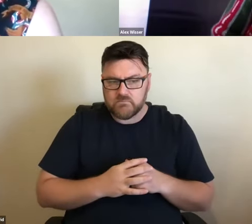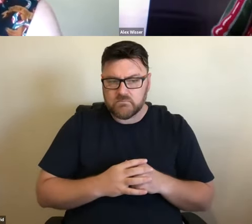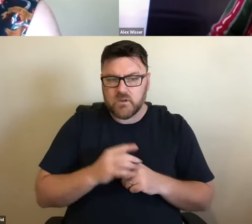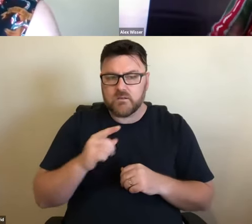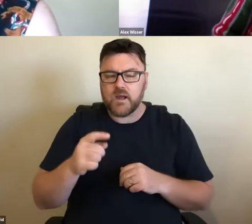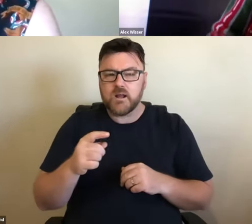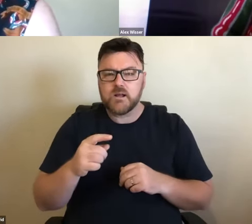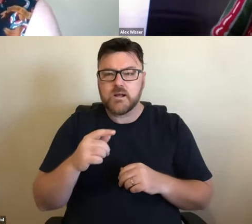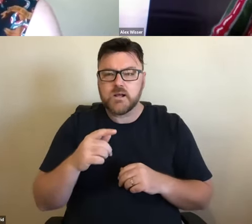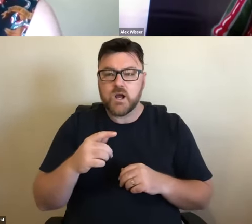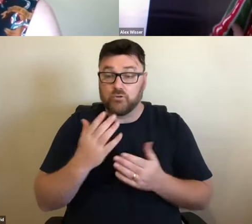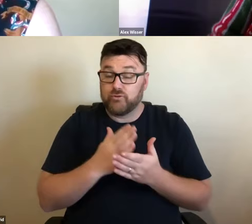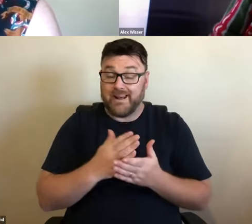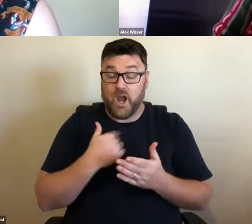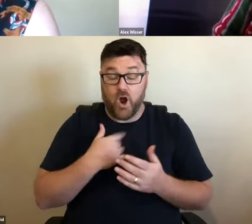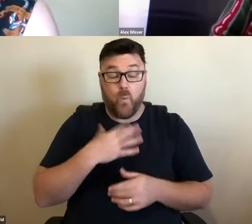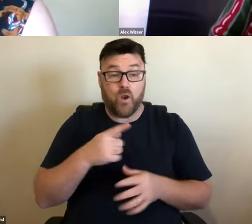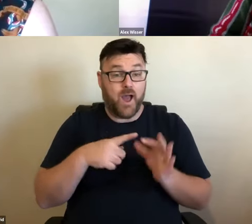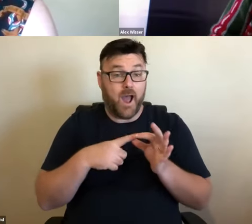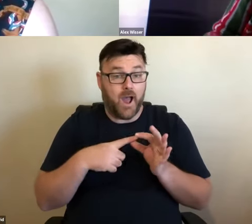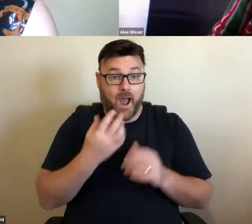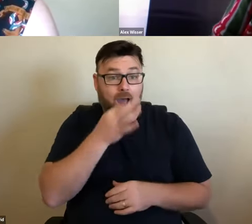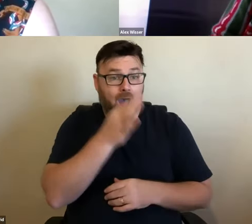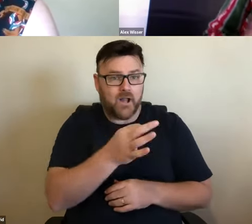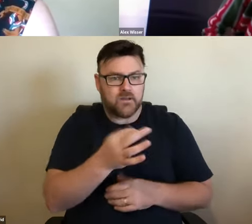wanted to ask is how do things get done, how do people do things? How